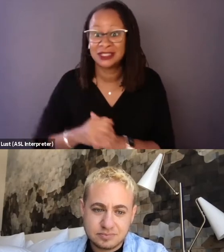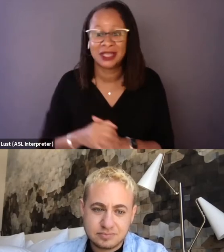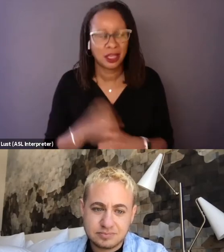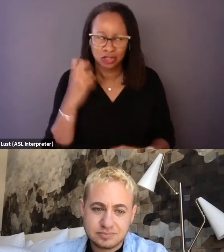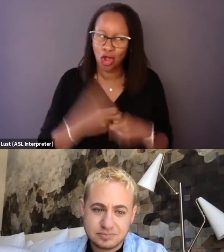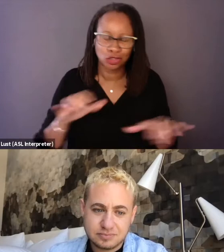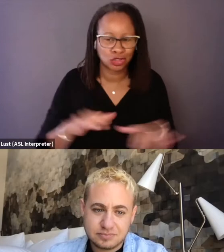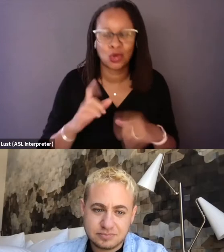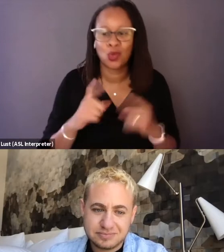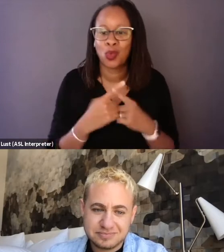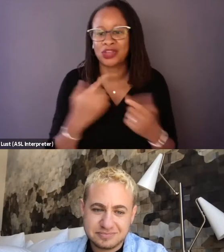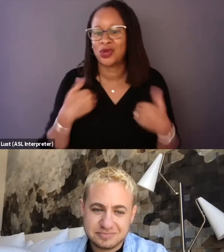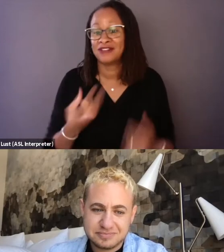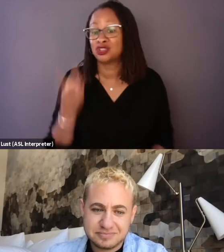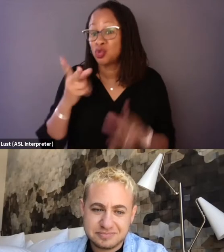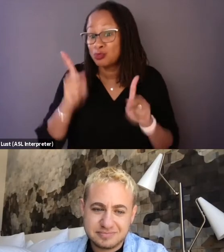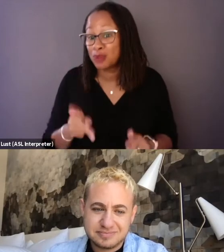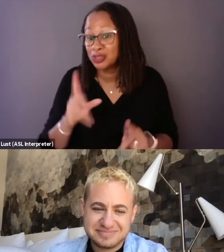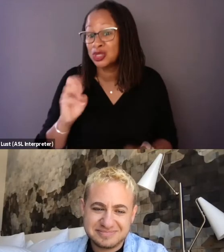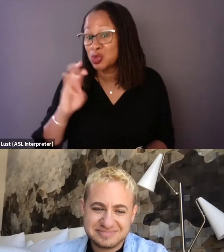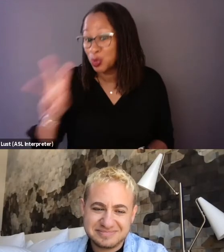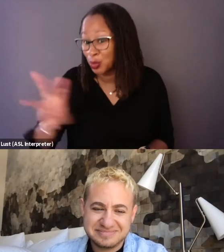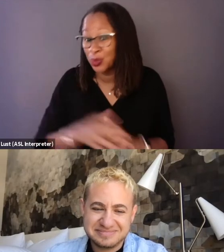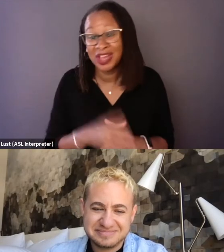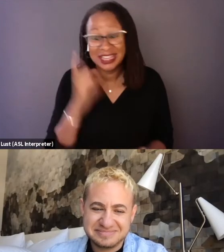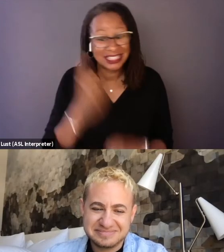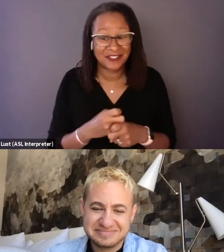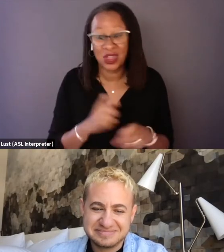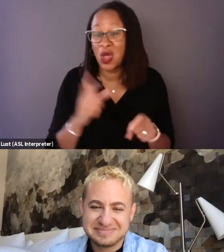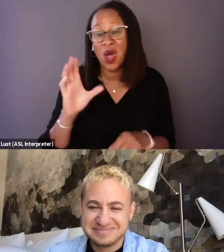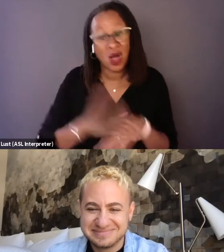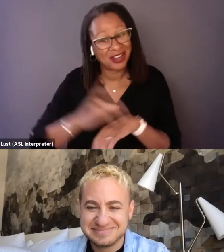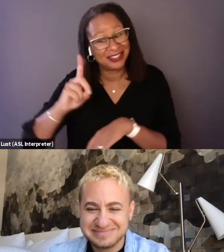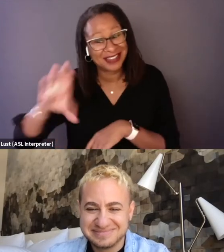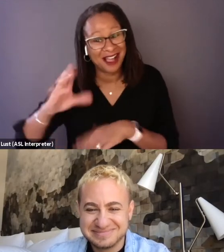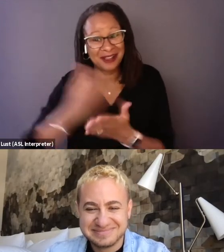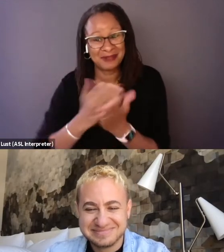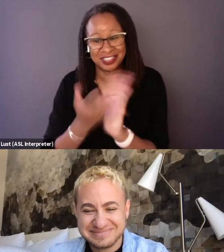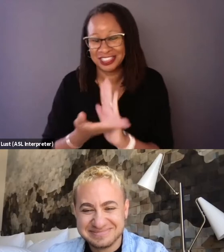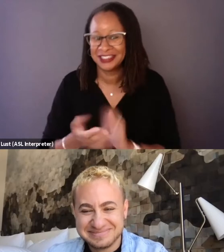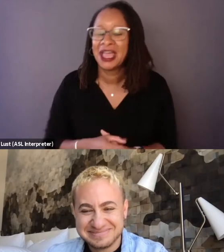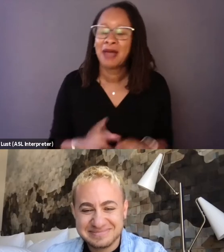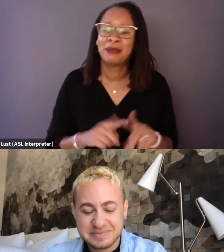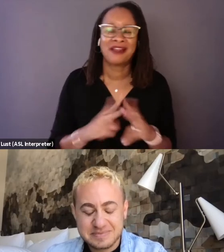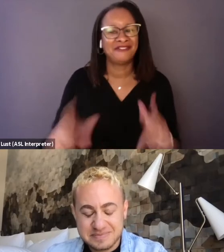with like a two-person crew on a documentary budget. But I'm really proud that we stuck with it